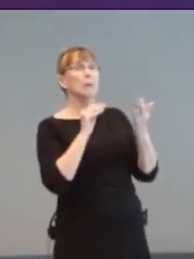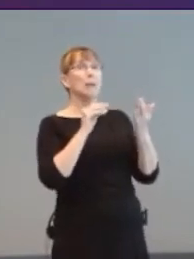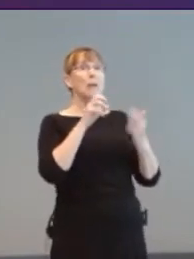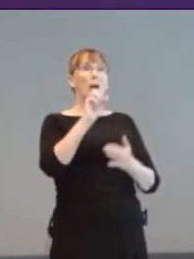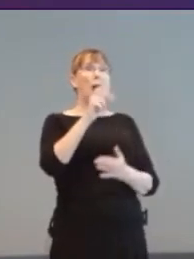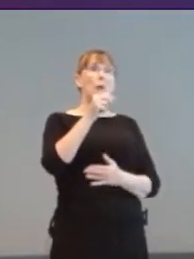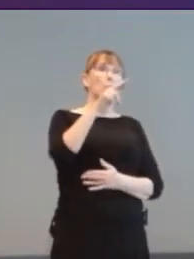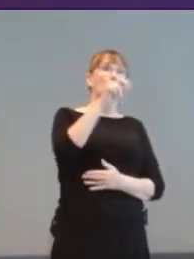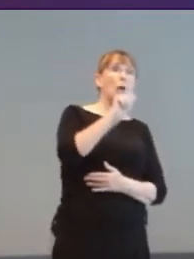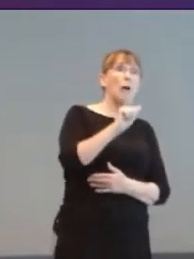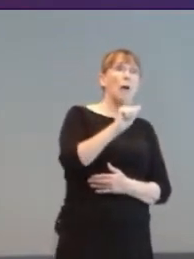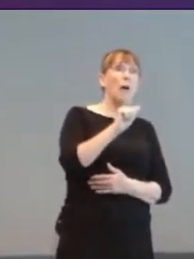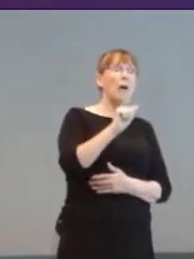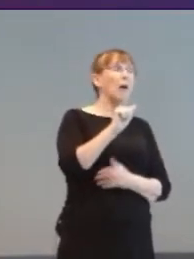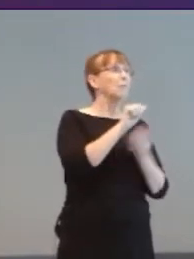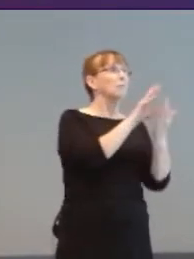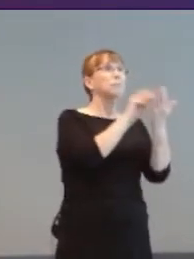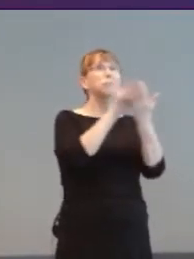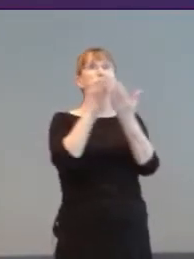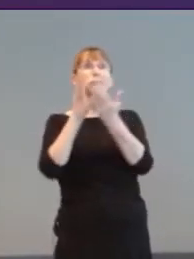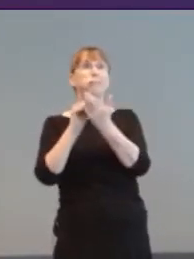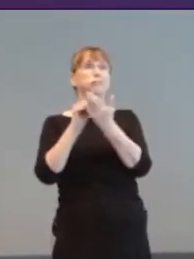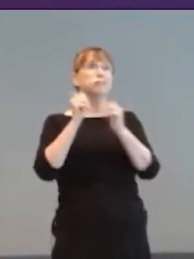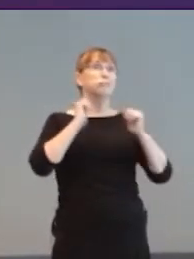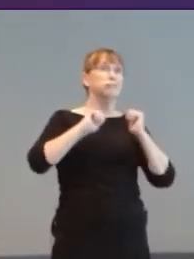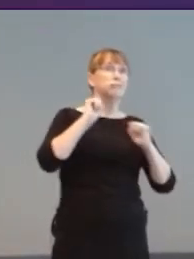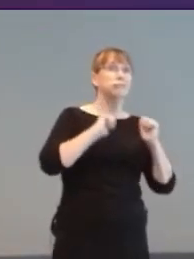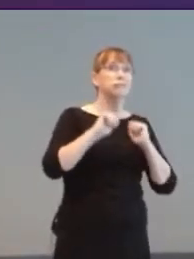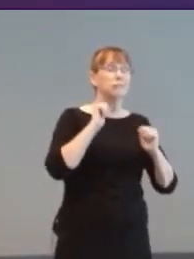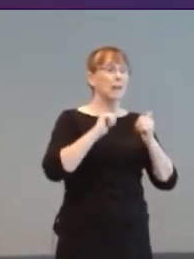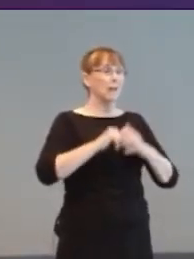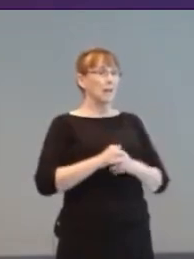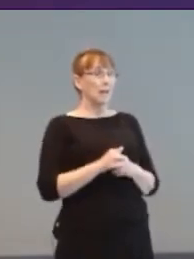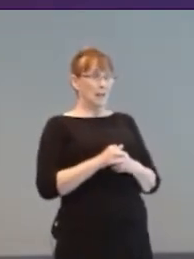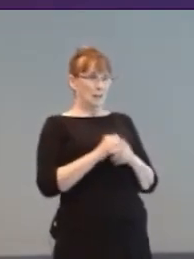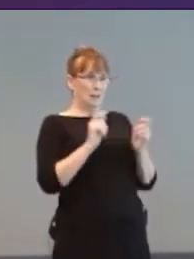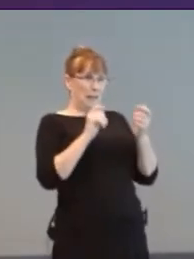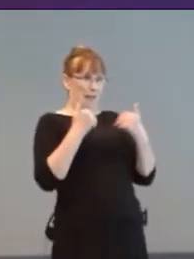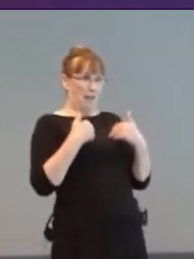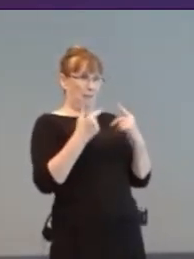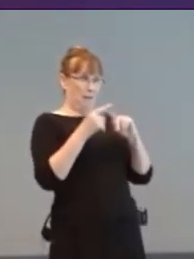but also came with a printed lyrics and dialogue sheet for alternative access.